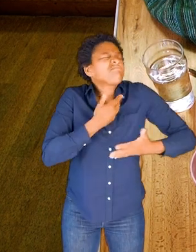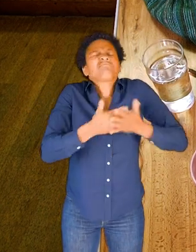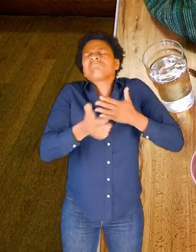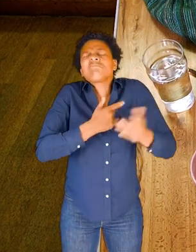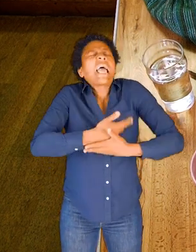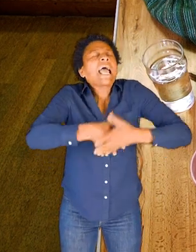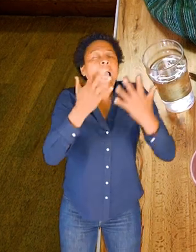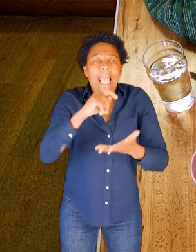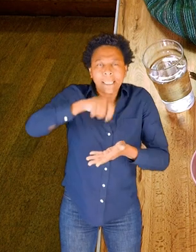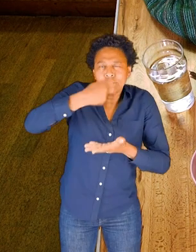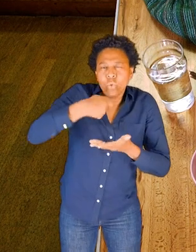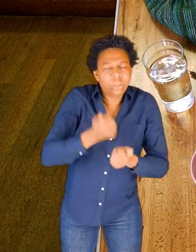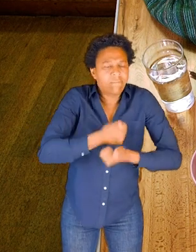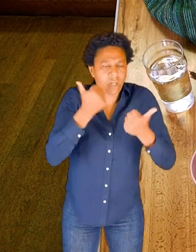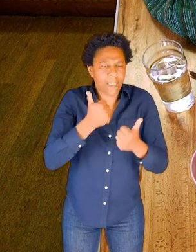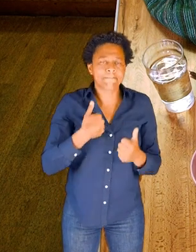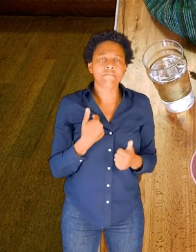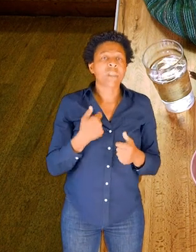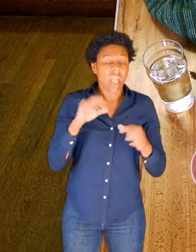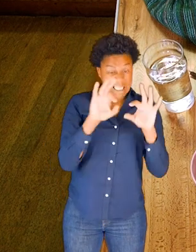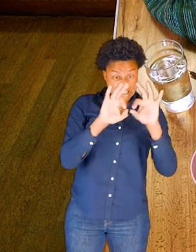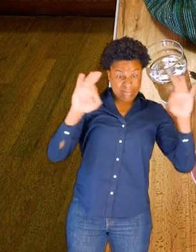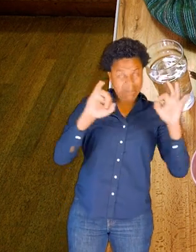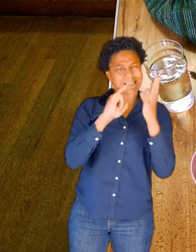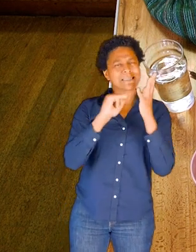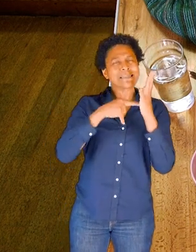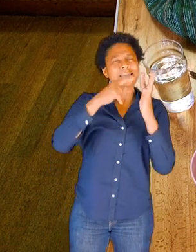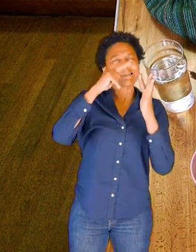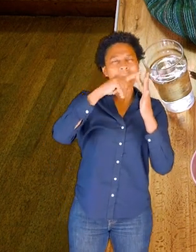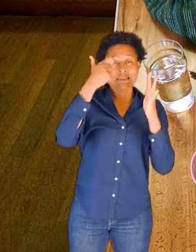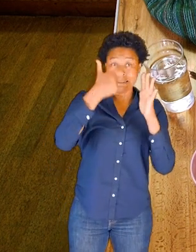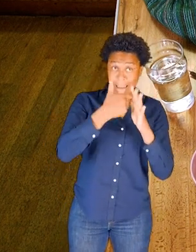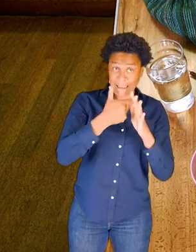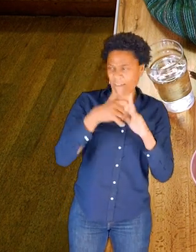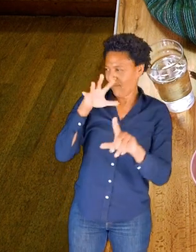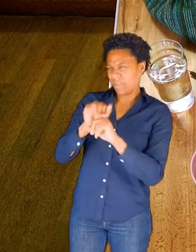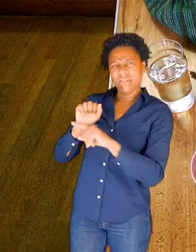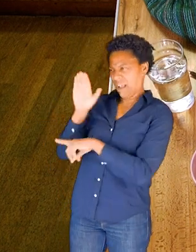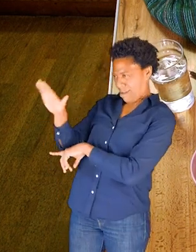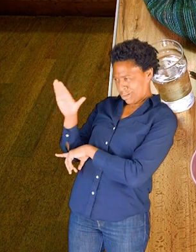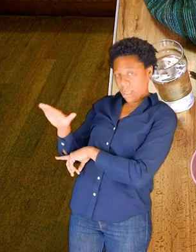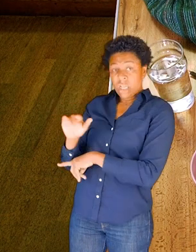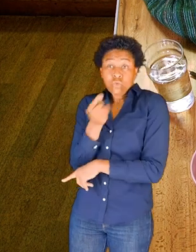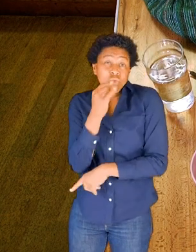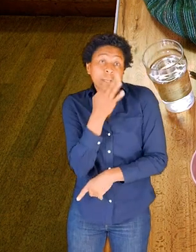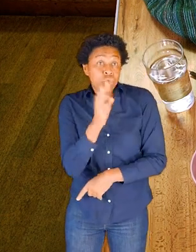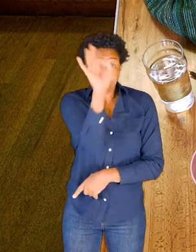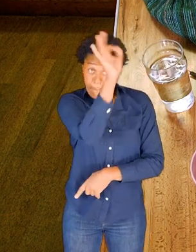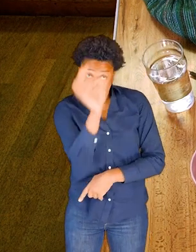I have a stick that I found outside. If you can't find a stick, you could use a pencil, for example.